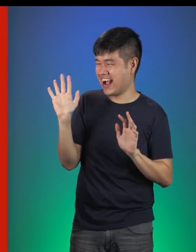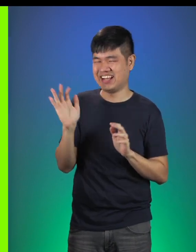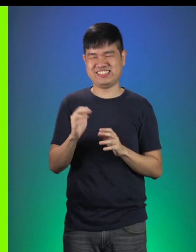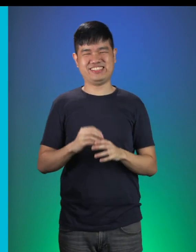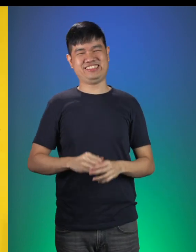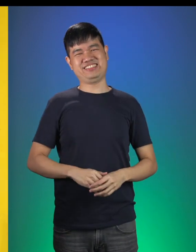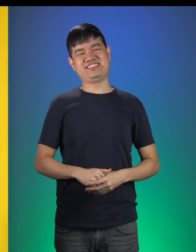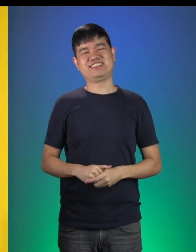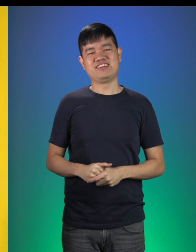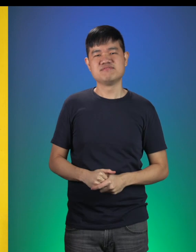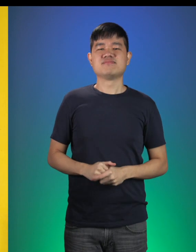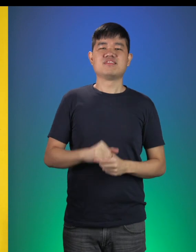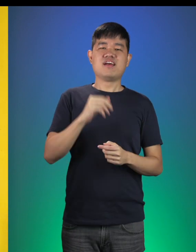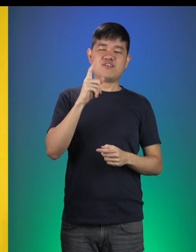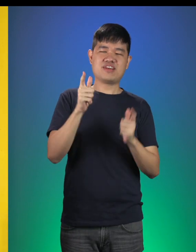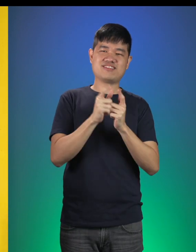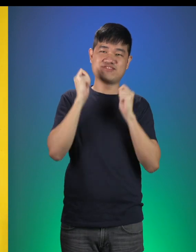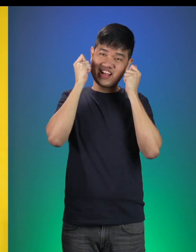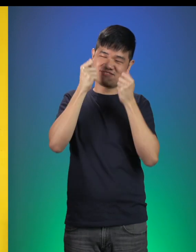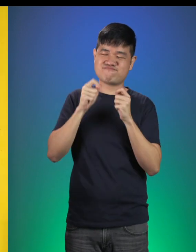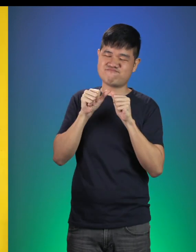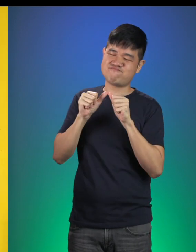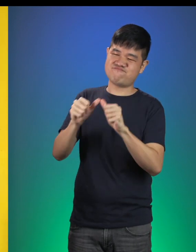Dwayne: And so, Little red continued on her journey.